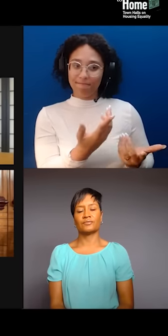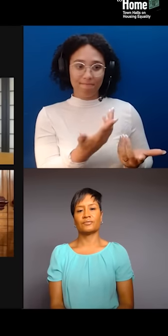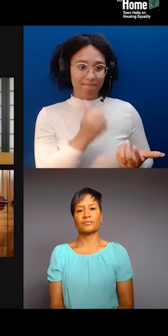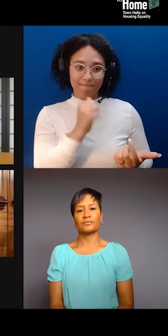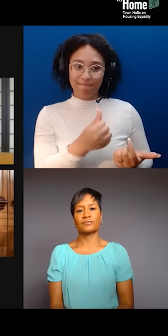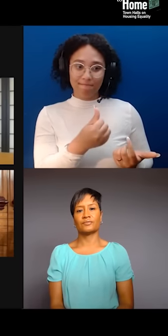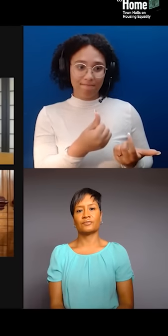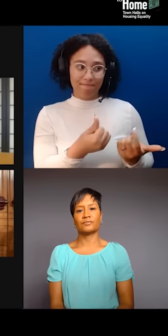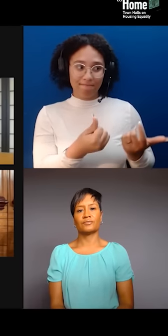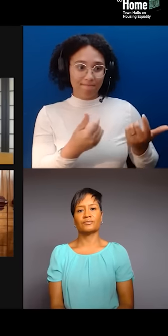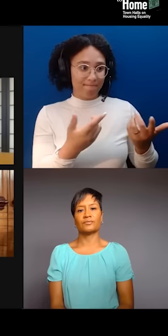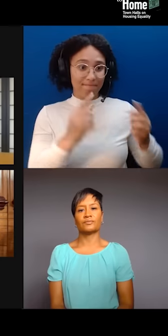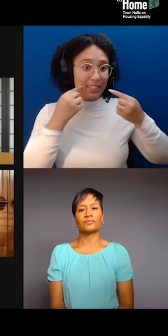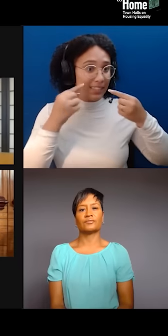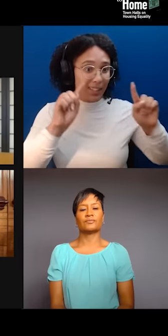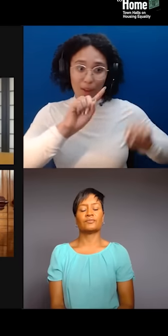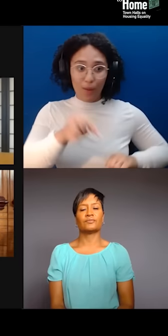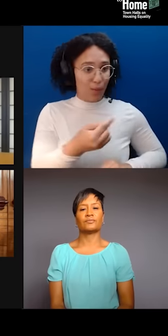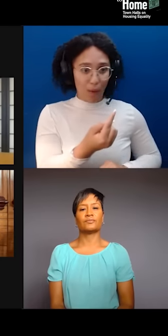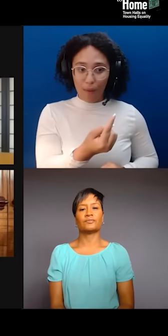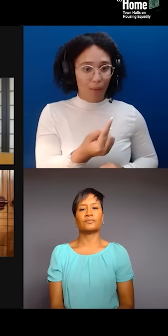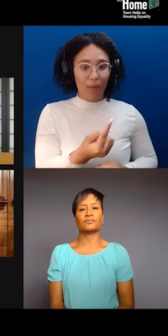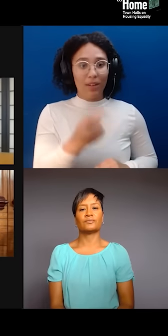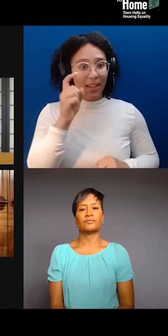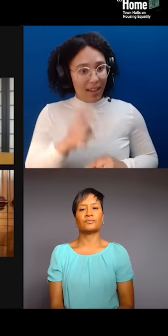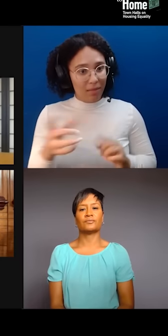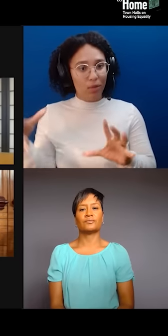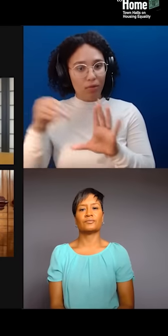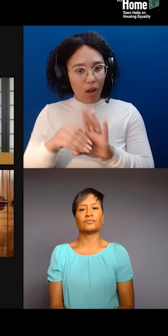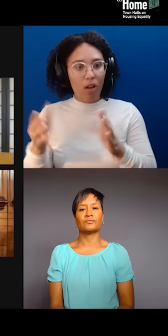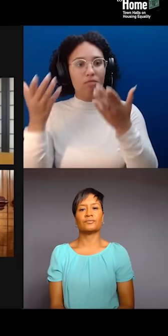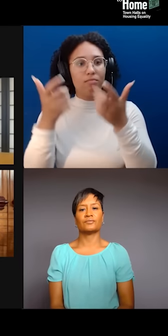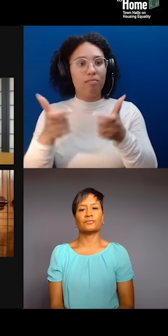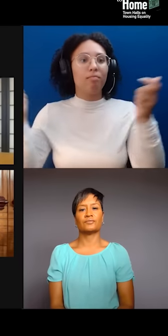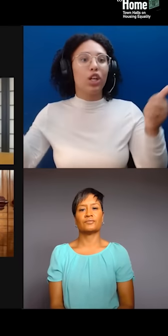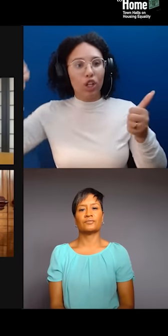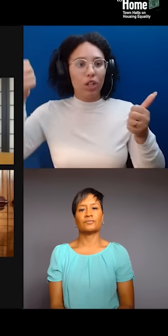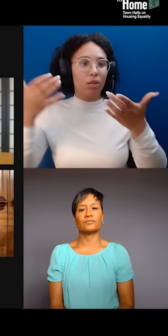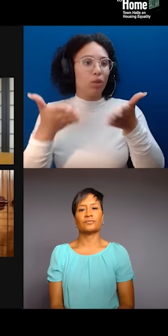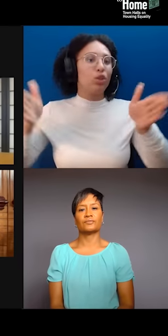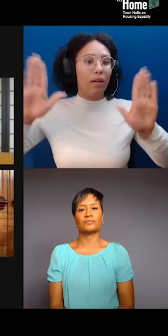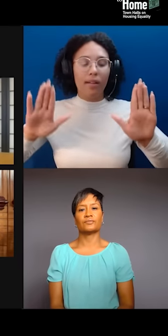social change movements for economic racial justice, right? And so, I think we've been talking about that